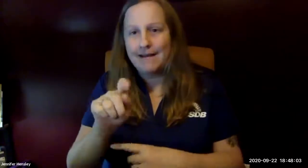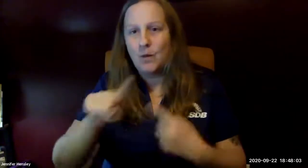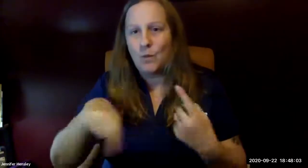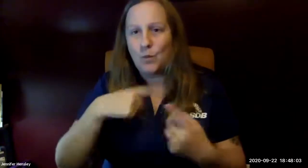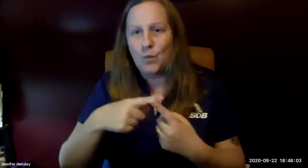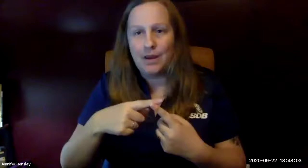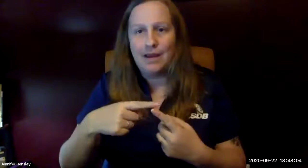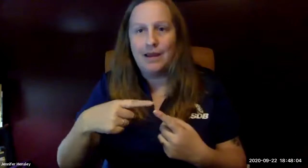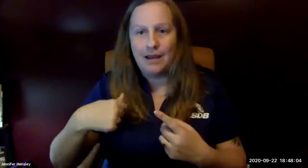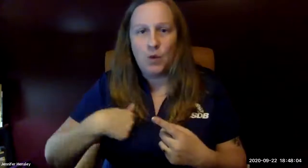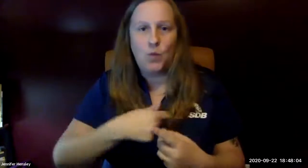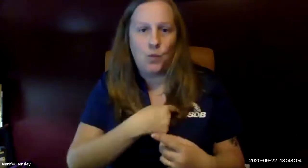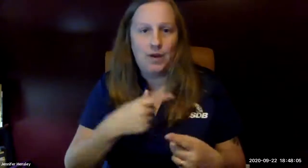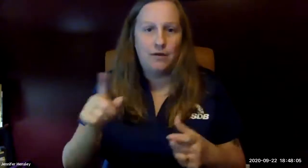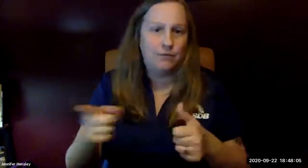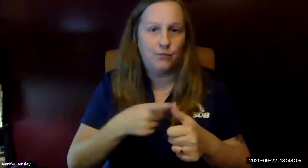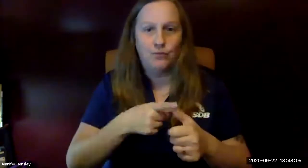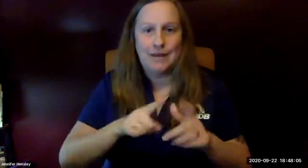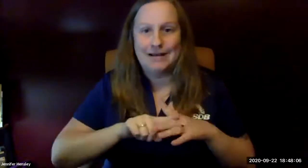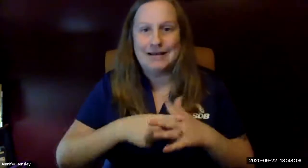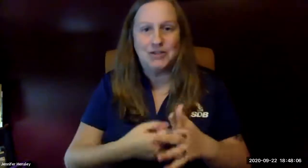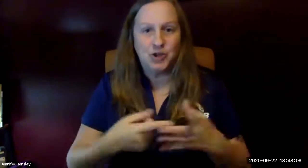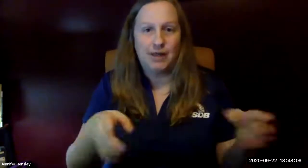one updates